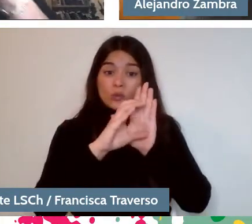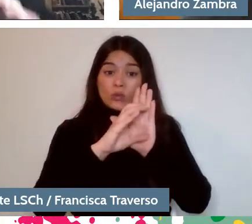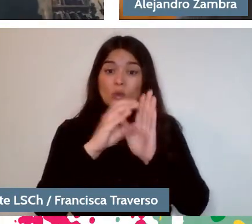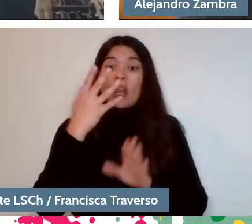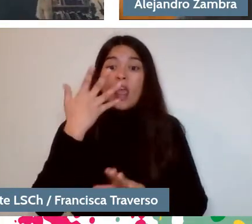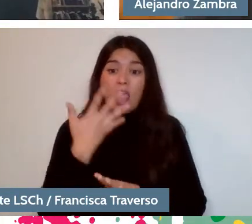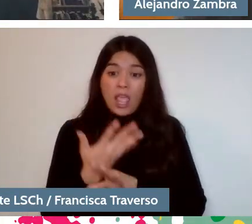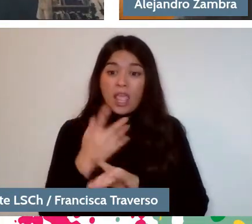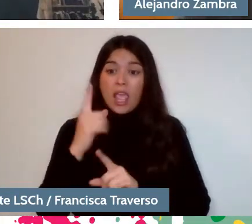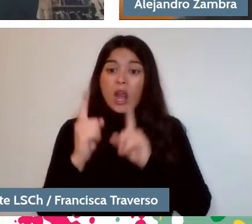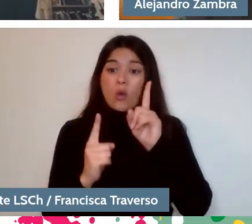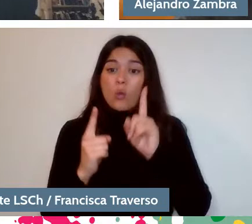that have started to come that go that way.